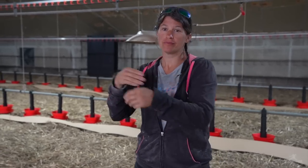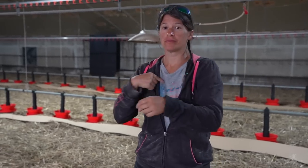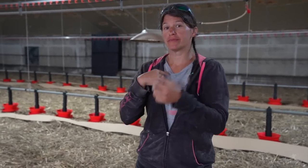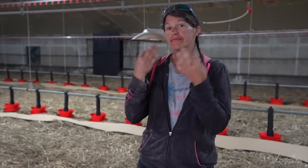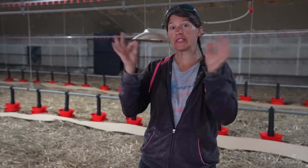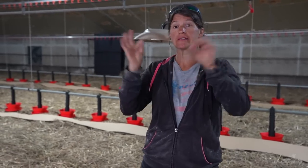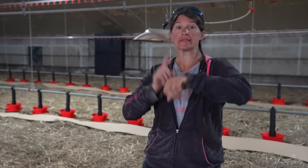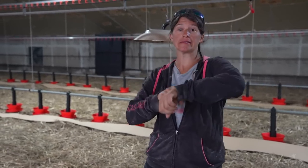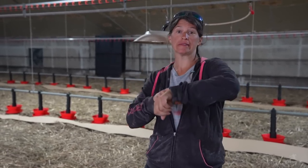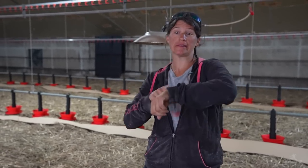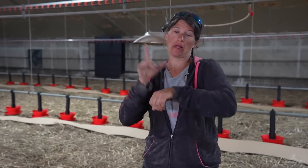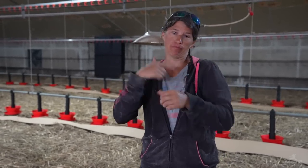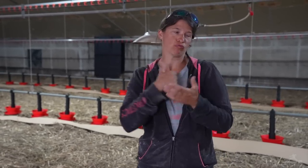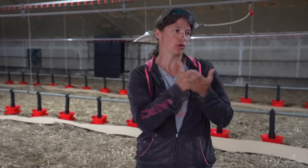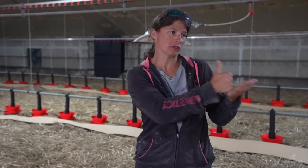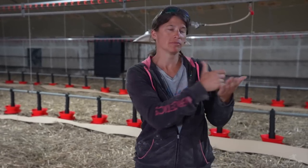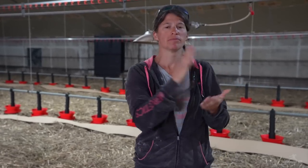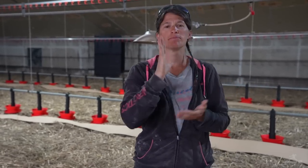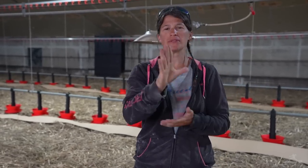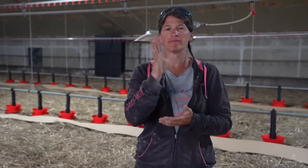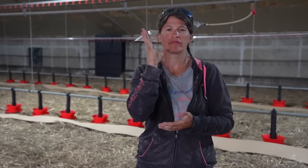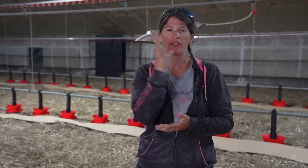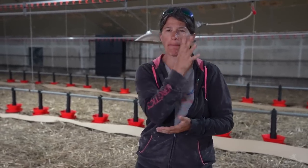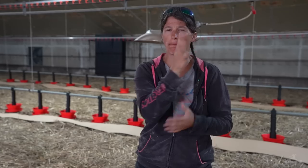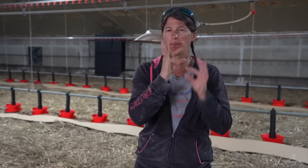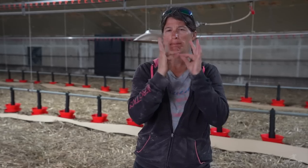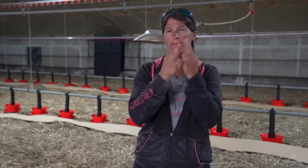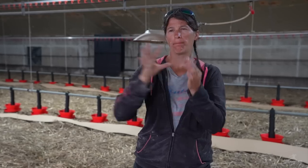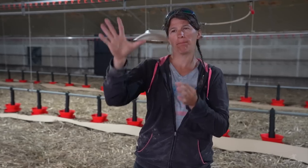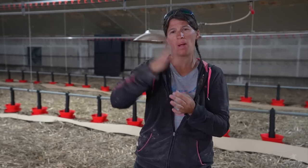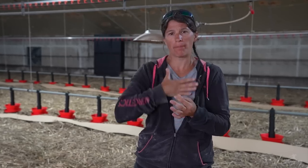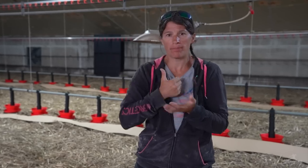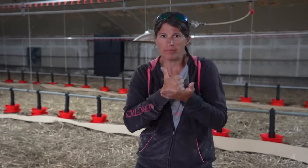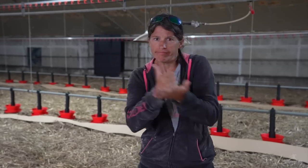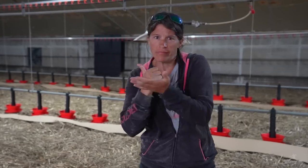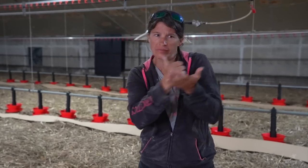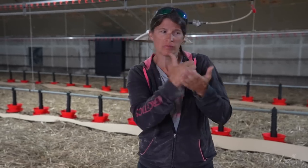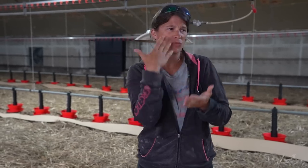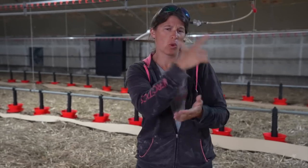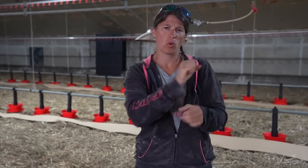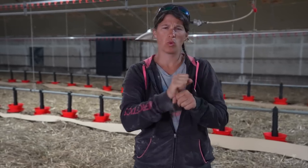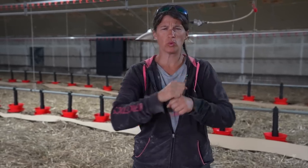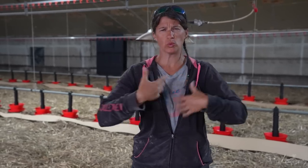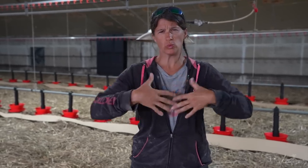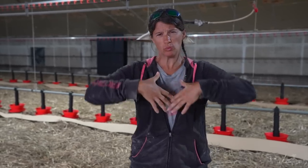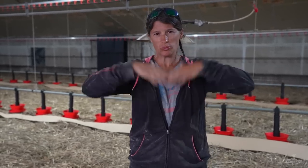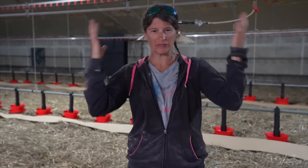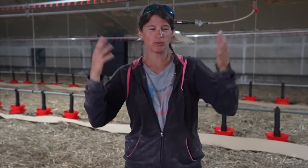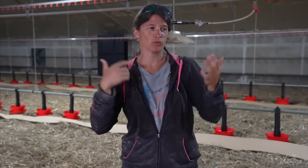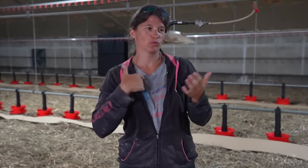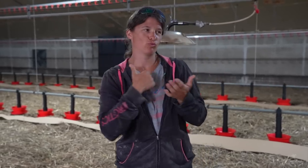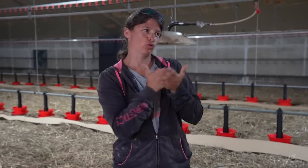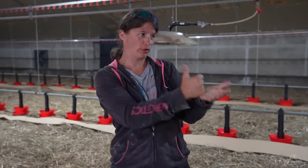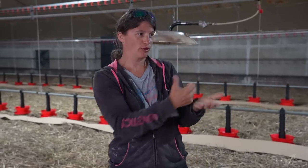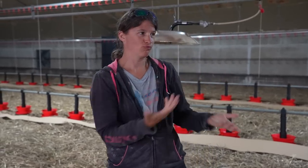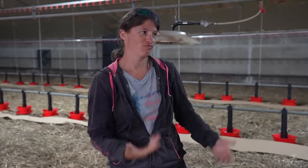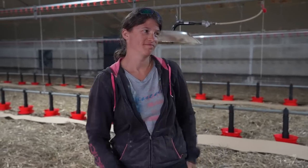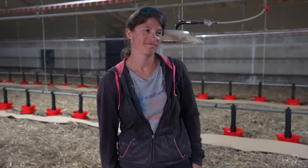and in my free time I help the family farm. I know he always works a lot, so I help him out.